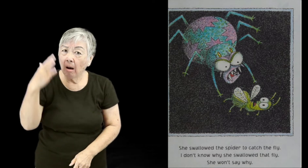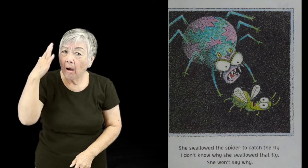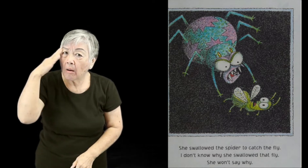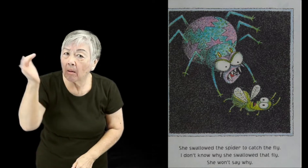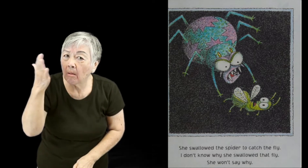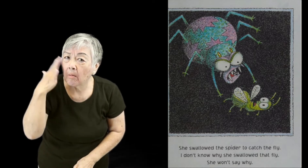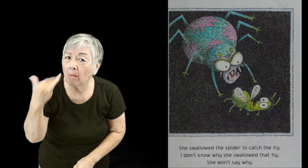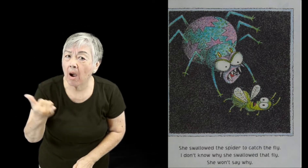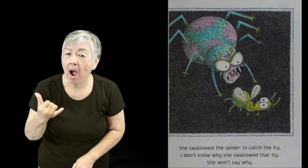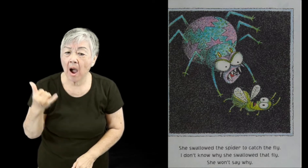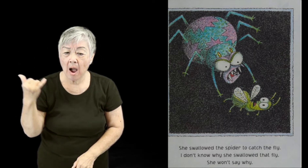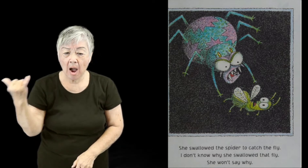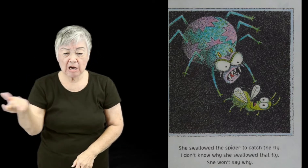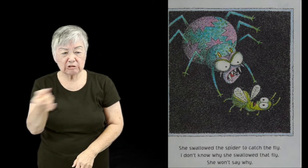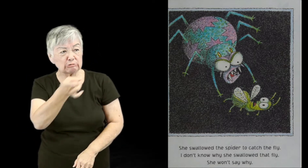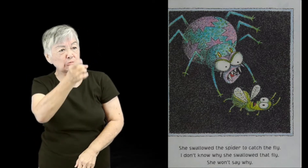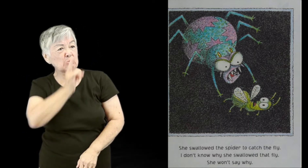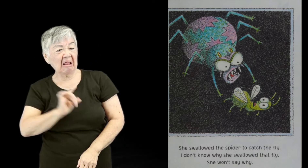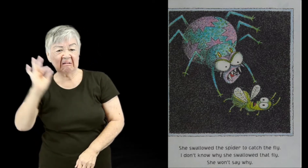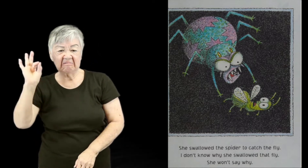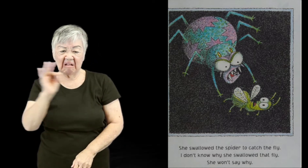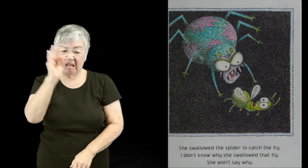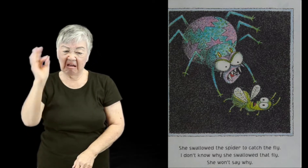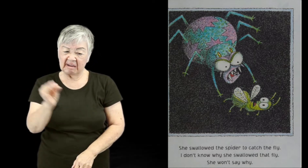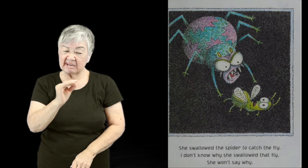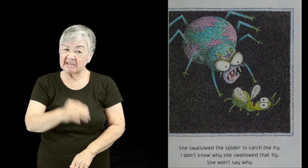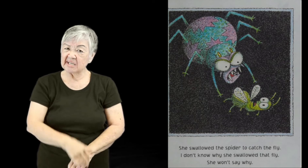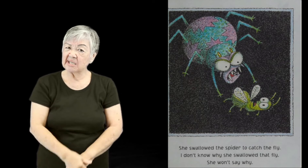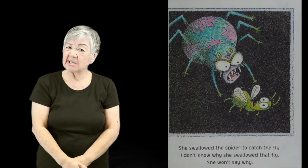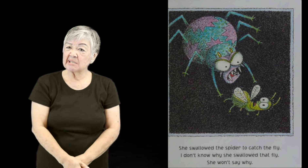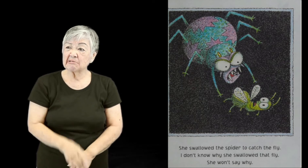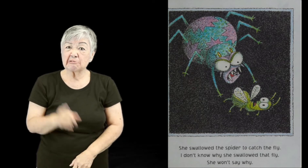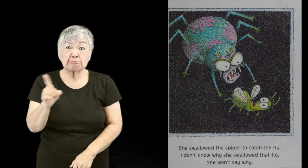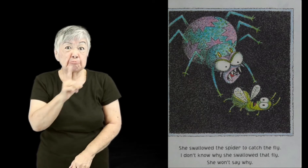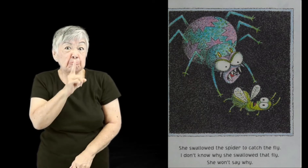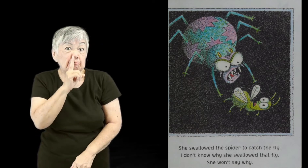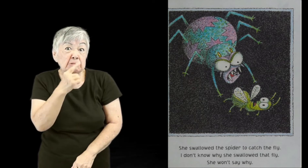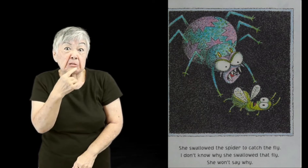I don’t know why she swallowed that fly. She won’t say why.